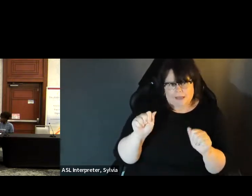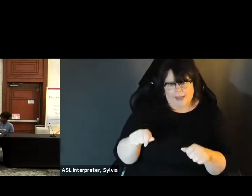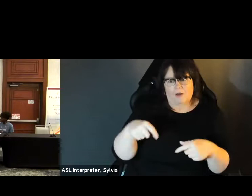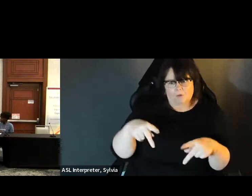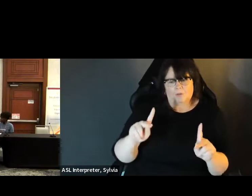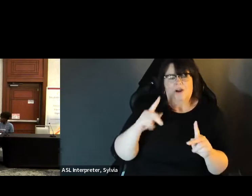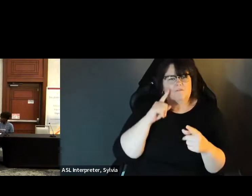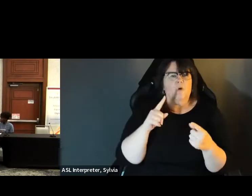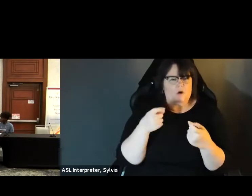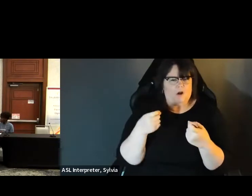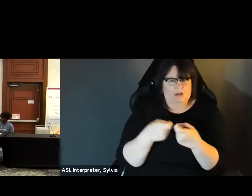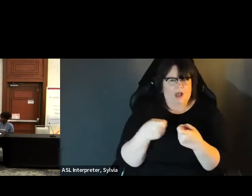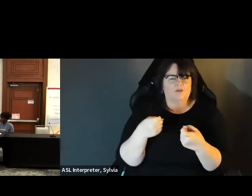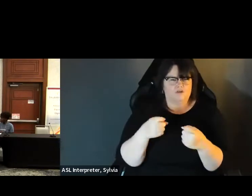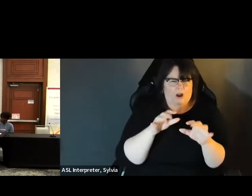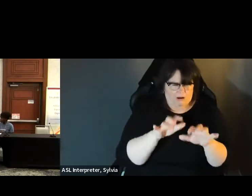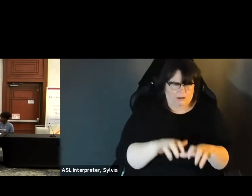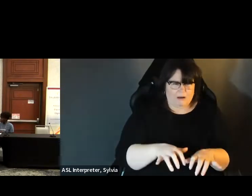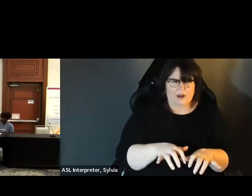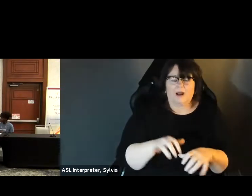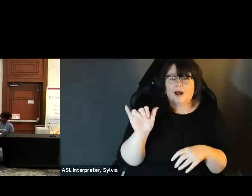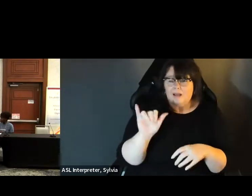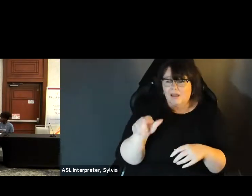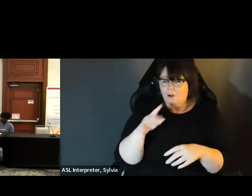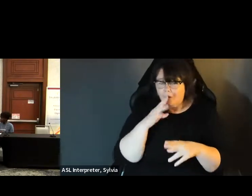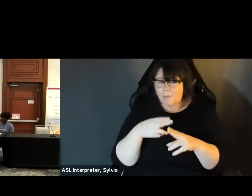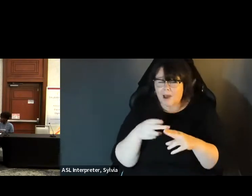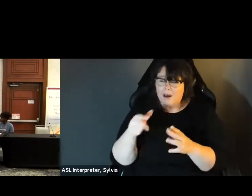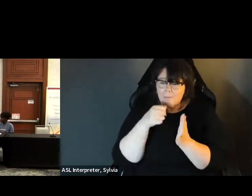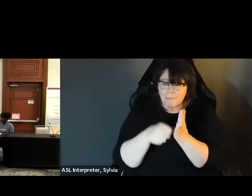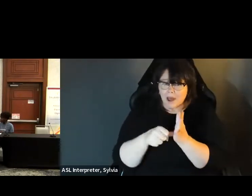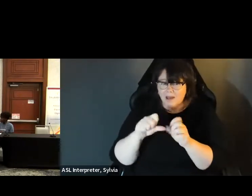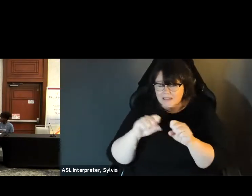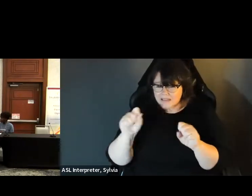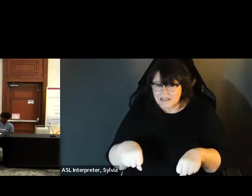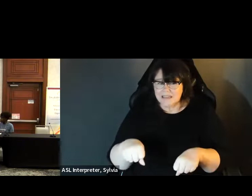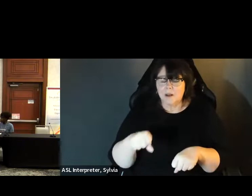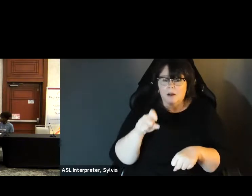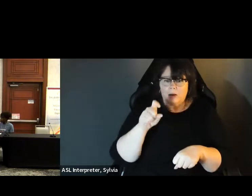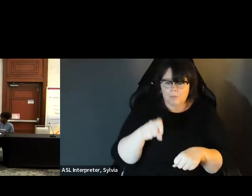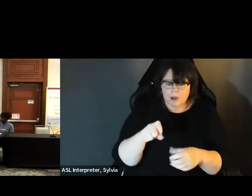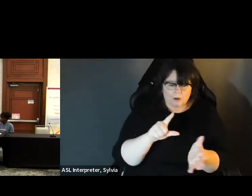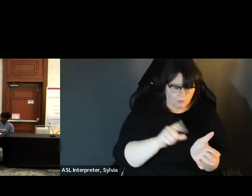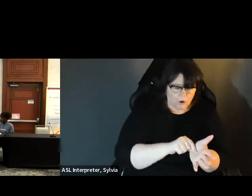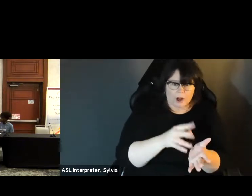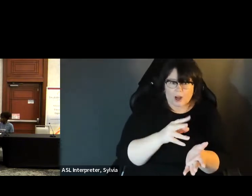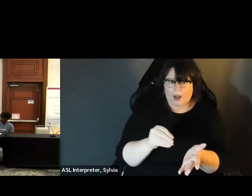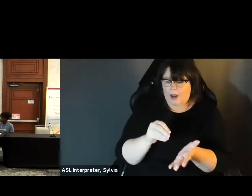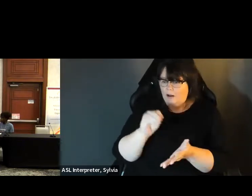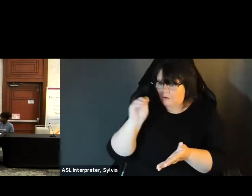are print impaired that anyone who votes by mail can do the electronic option and that way I think And that way I think people again, you know, cared about the mail system, or where you have to drop it us.